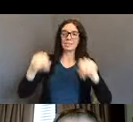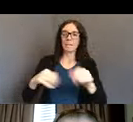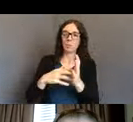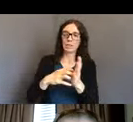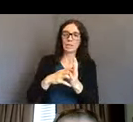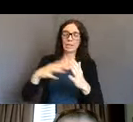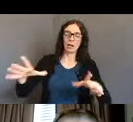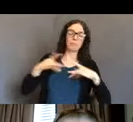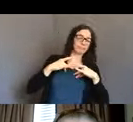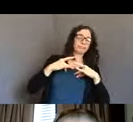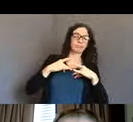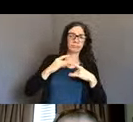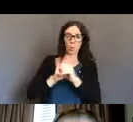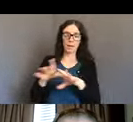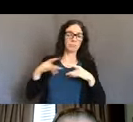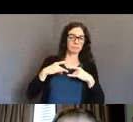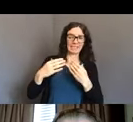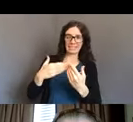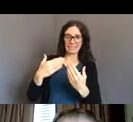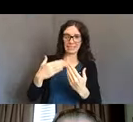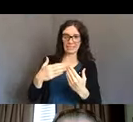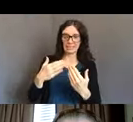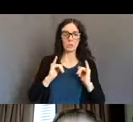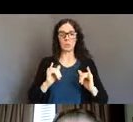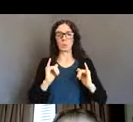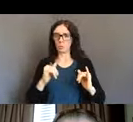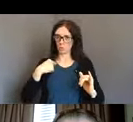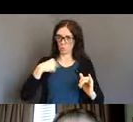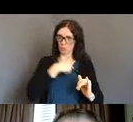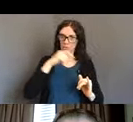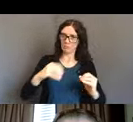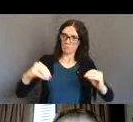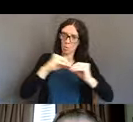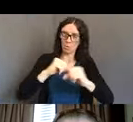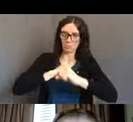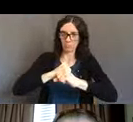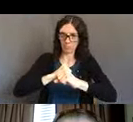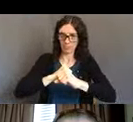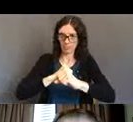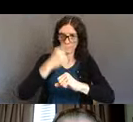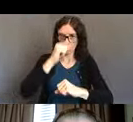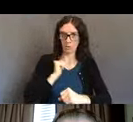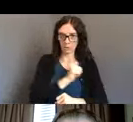paying attention and devoting resources. One of the things we started is a COVID-19 Advocacy Task Force,